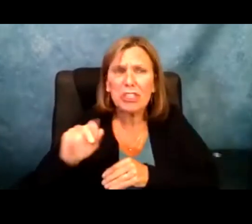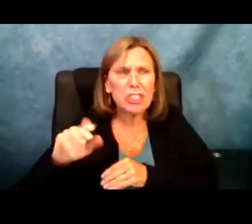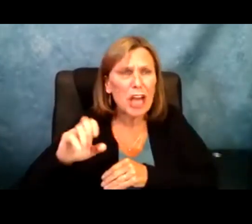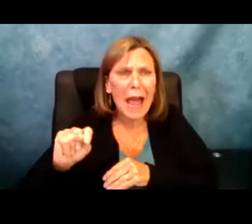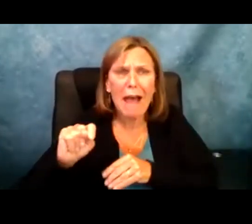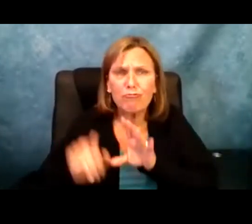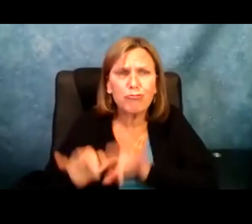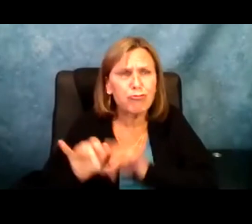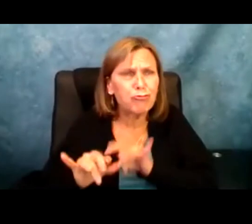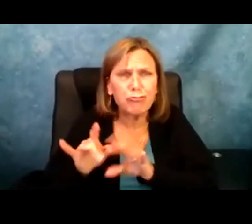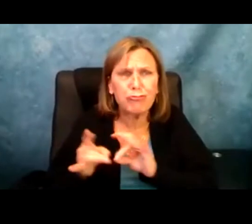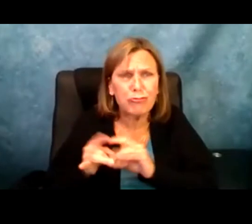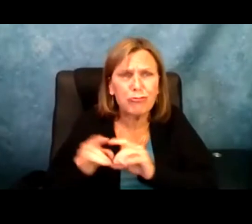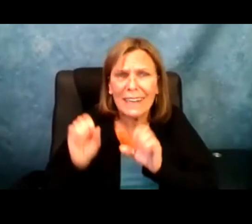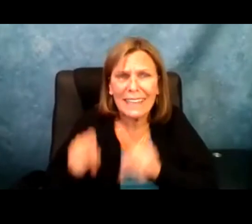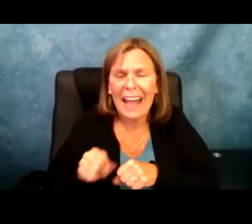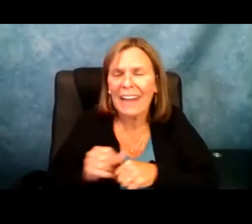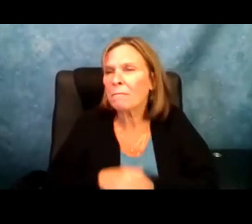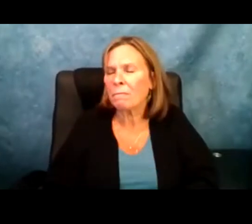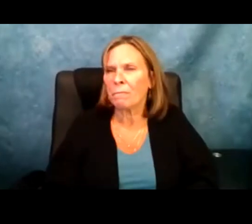comments are welcome in the chat box as